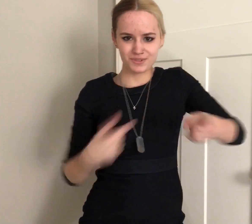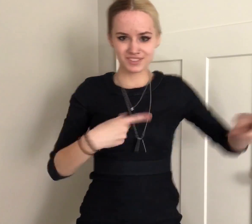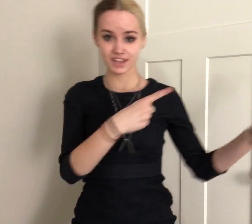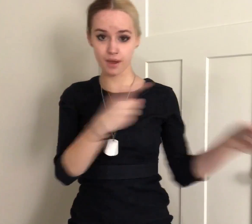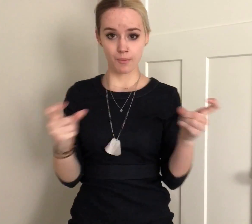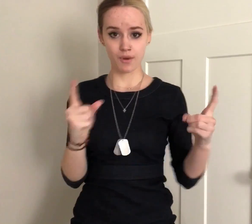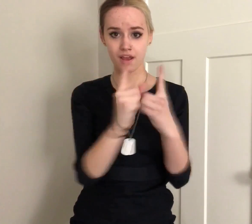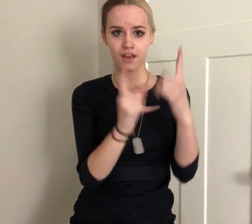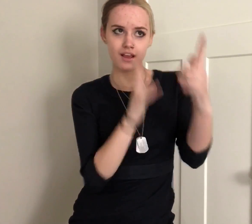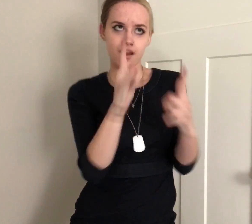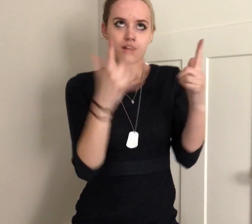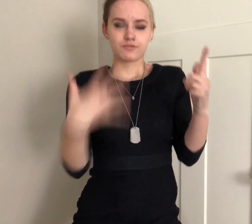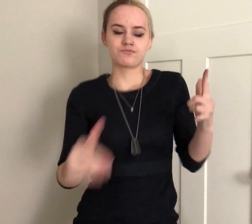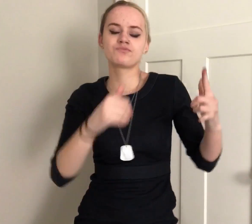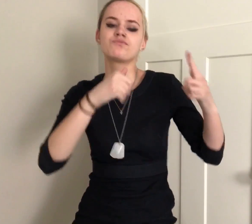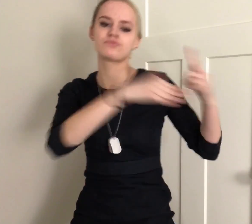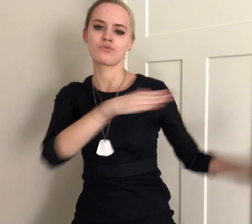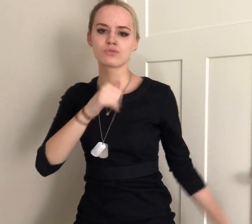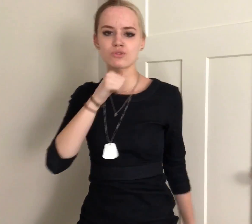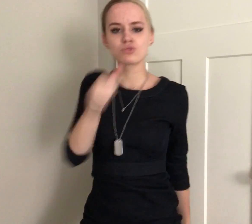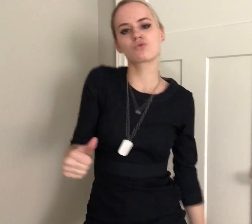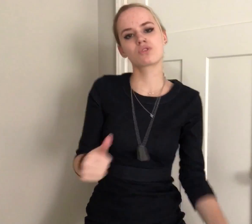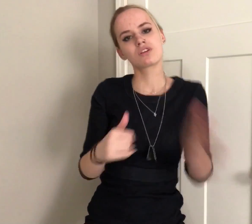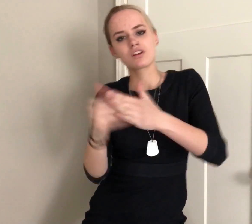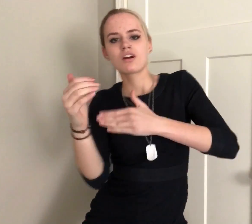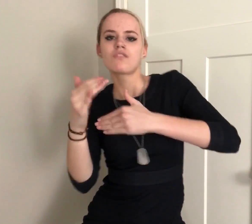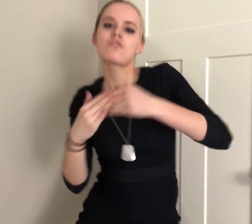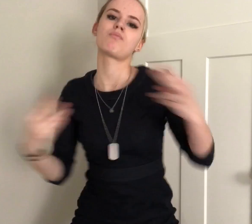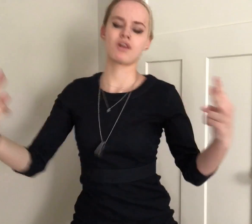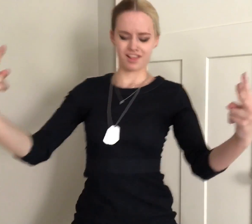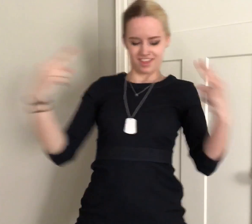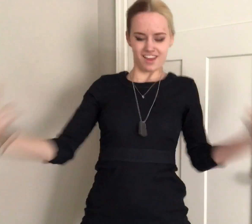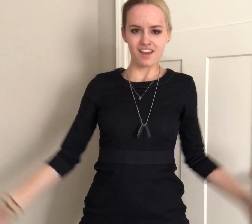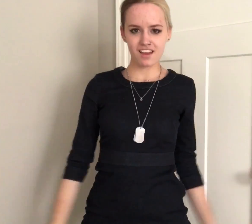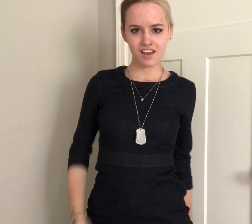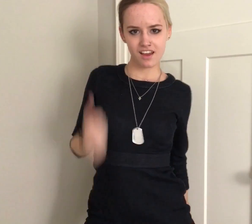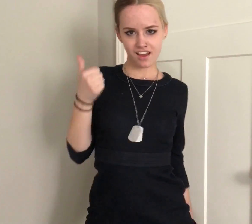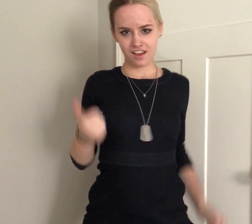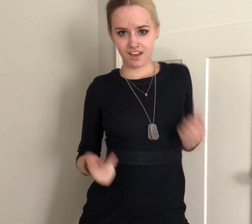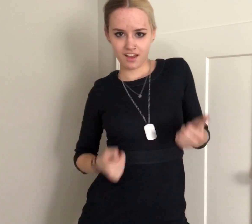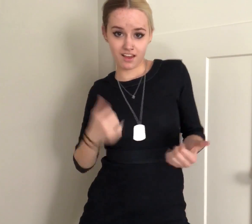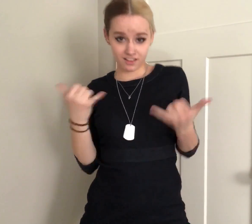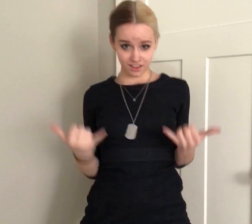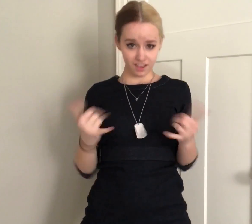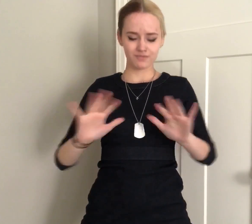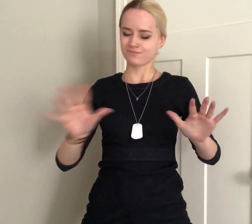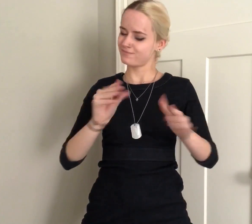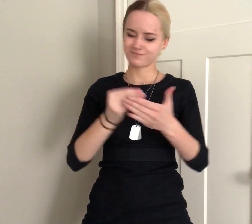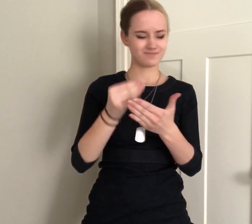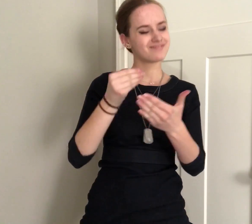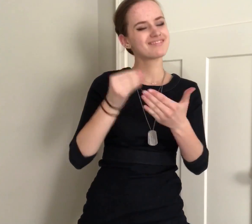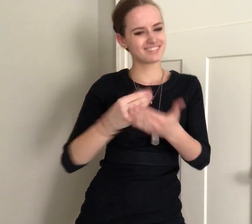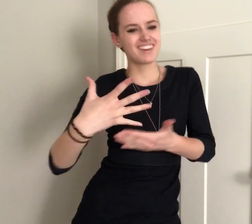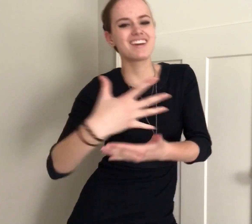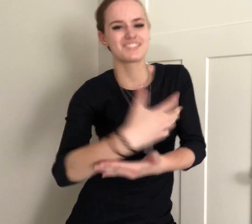And I'm quick, cut a n//// off so Don't get comfortable Look, I don't dance now I make money move